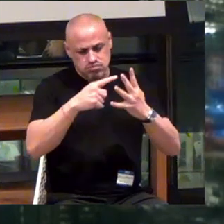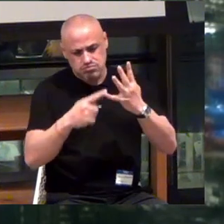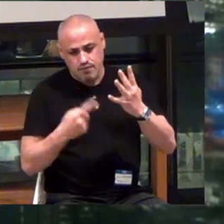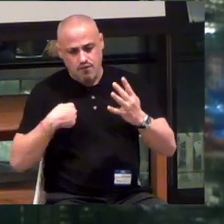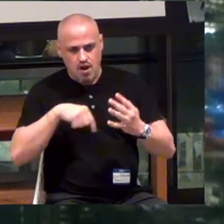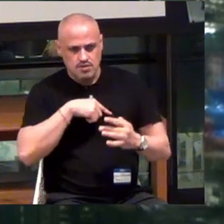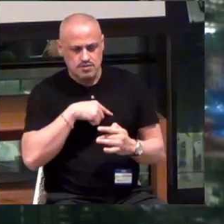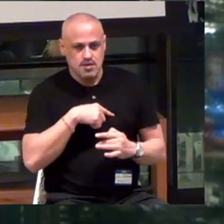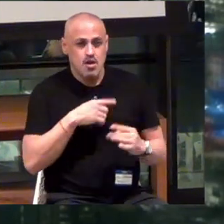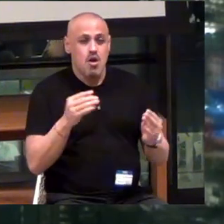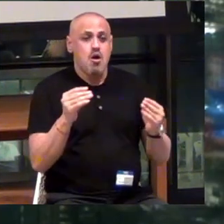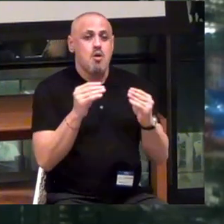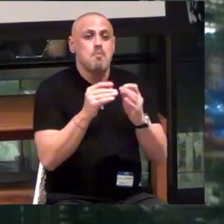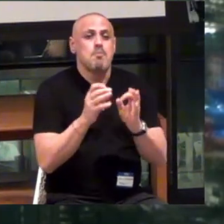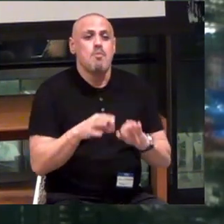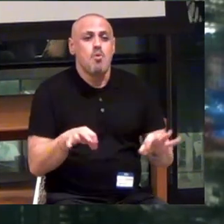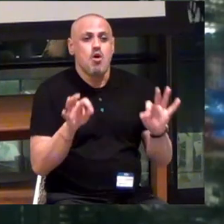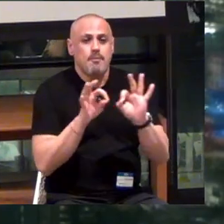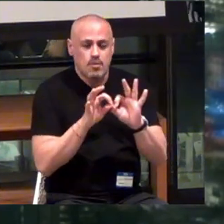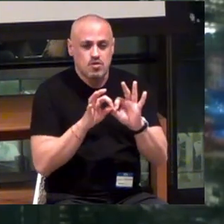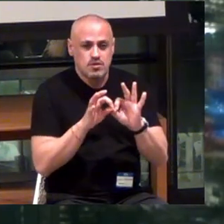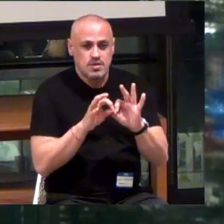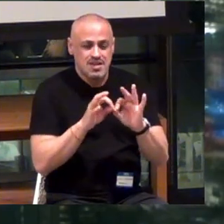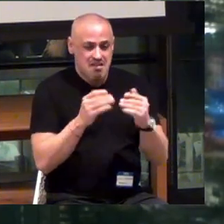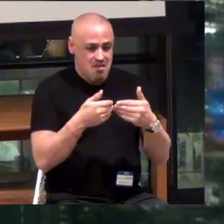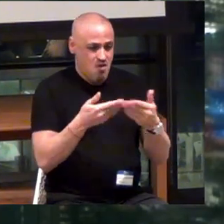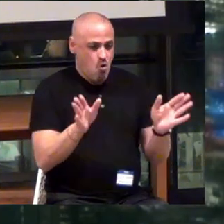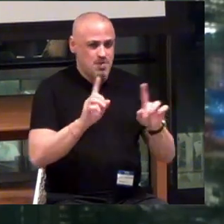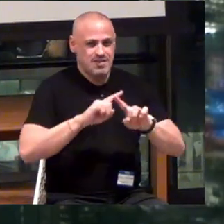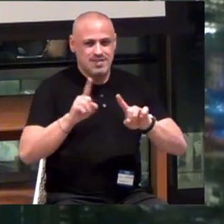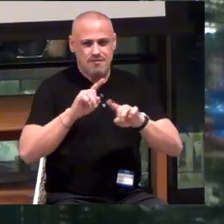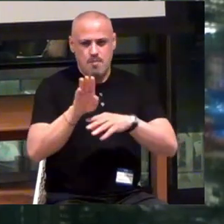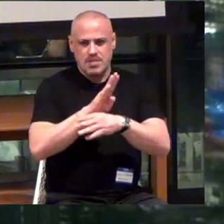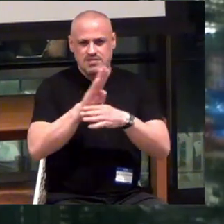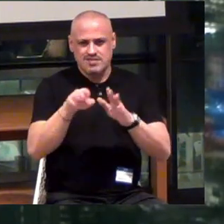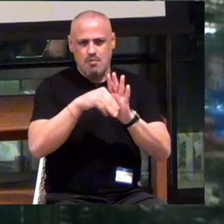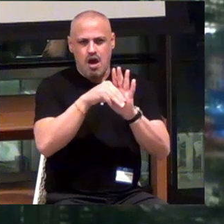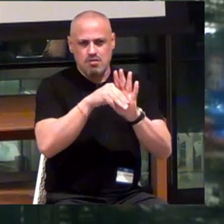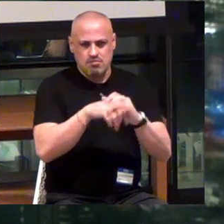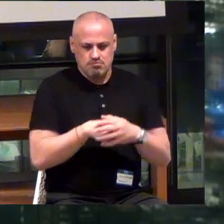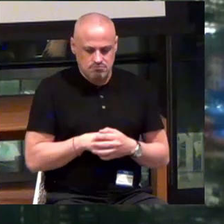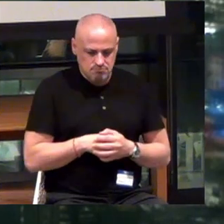But more importantly, it opened up a different business model.